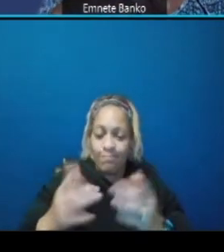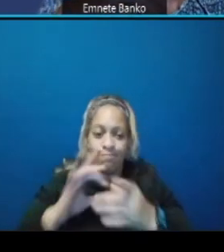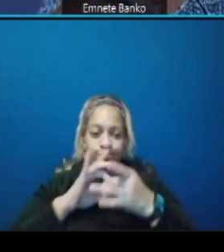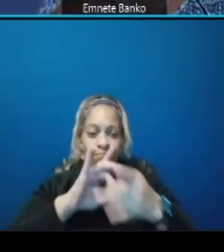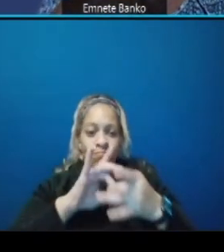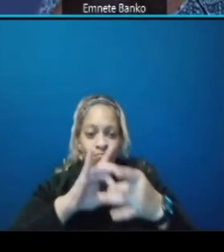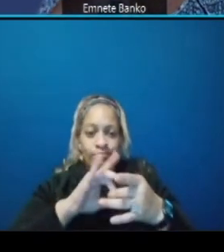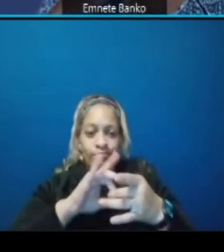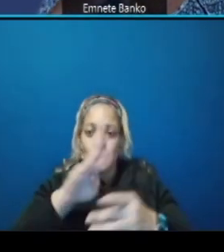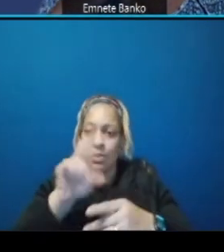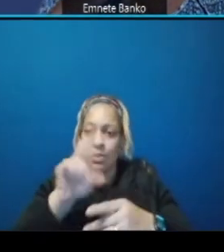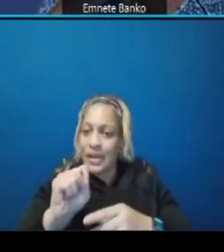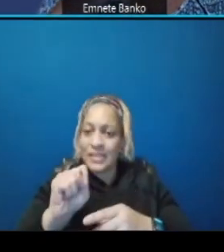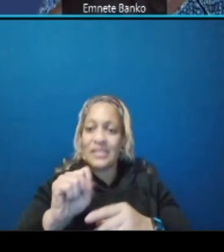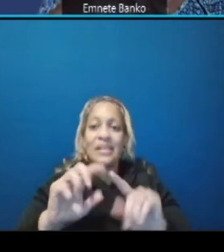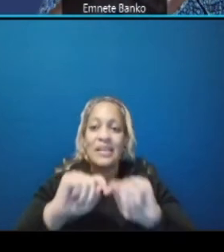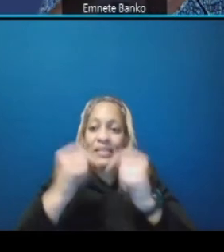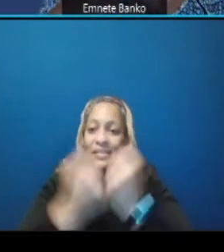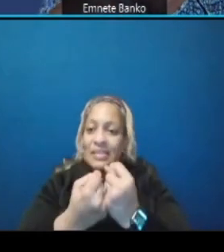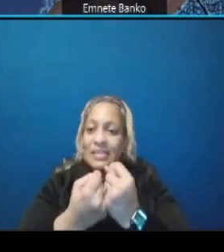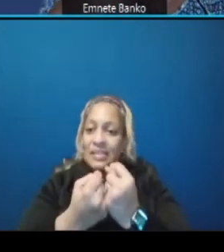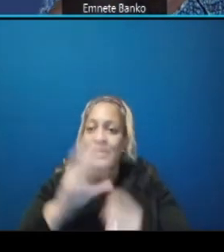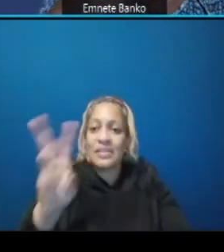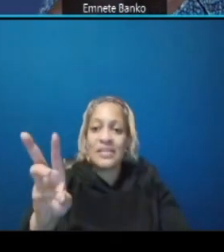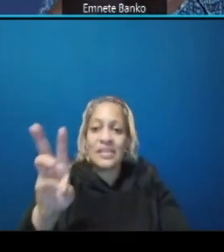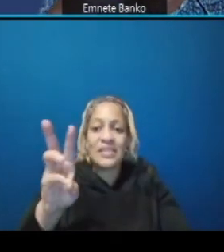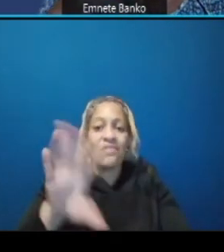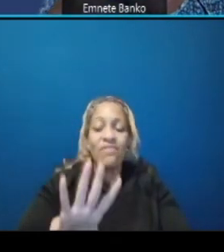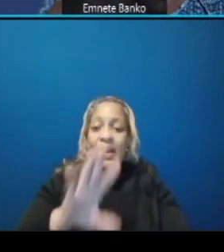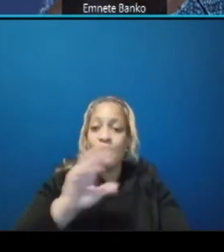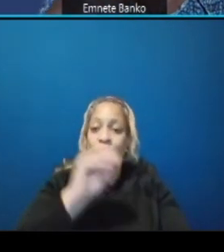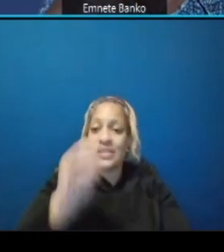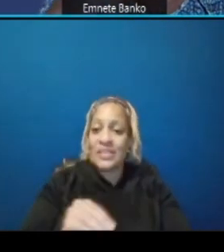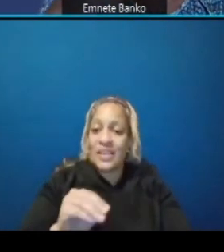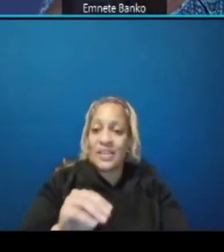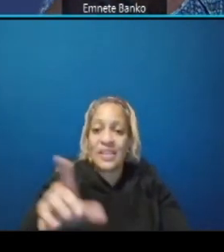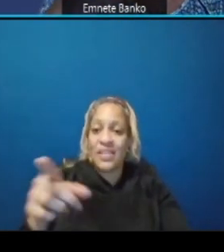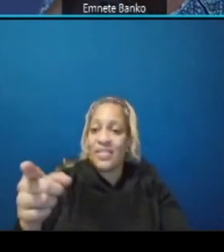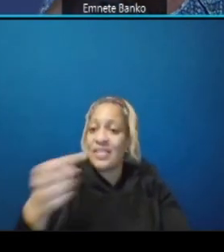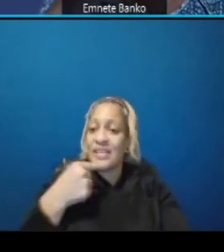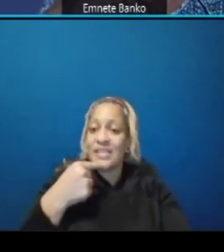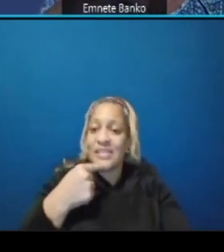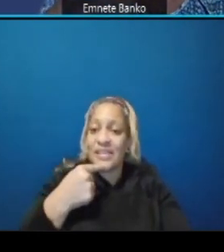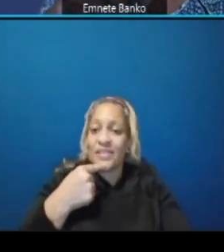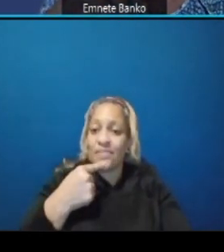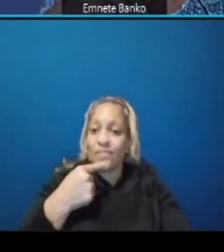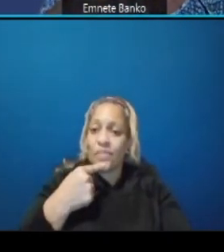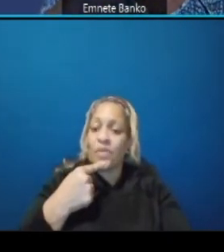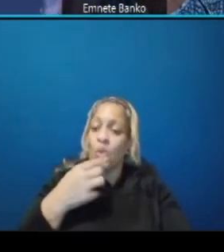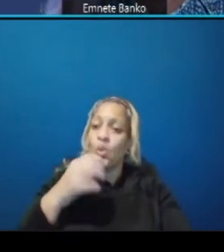reviewed the 65 percent and they're they're uh closely working with our team so we have